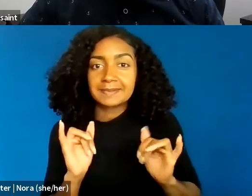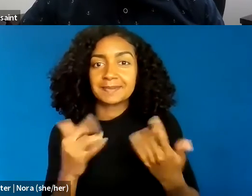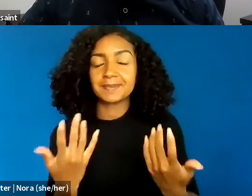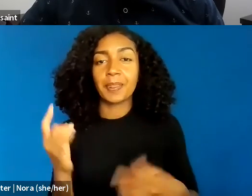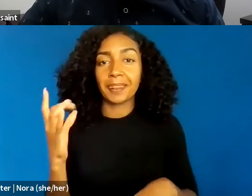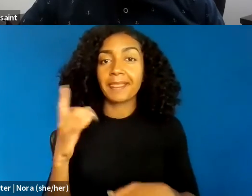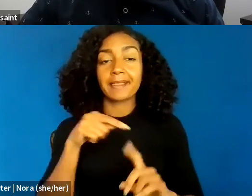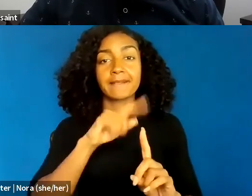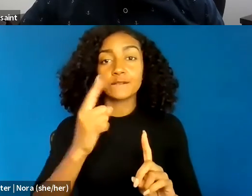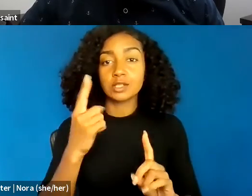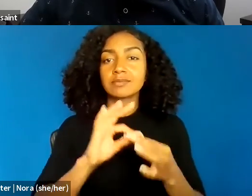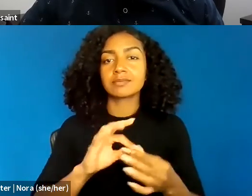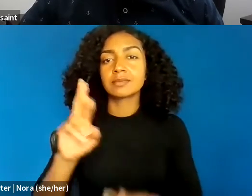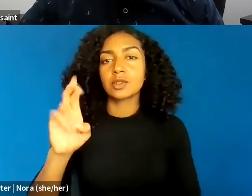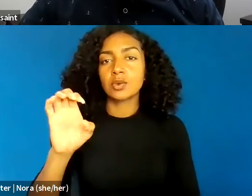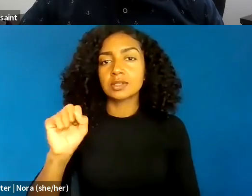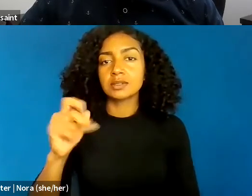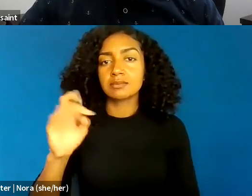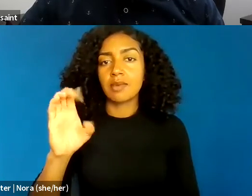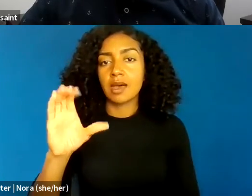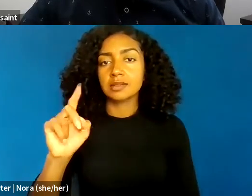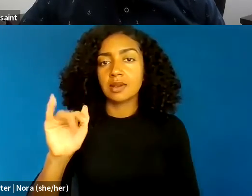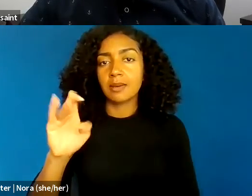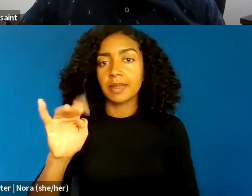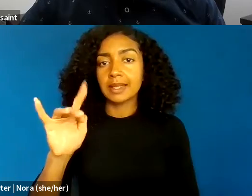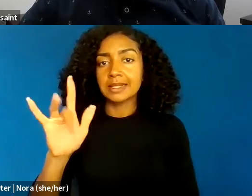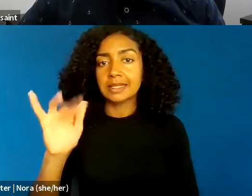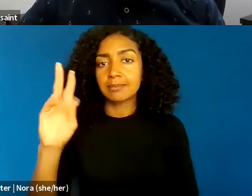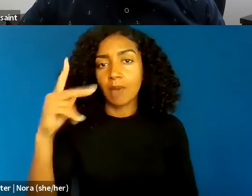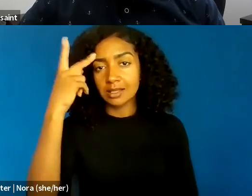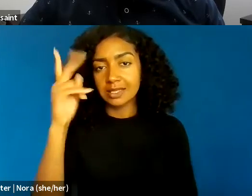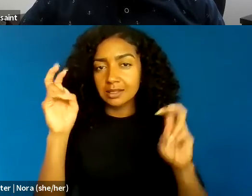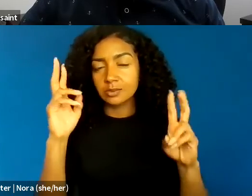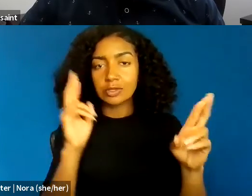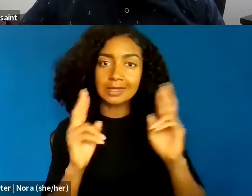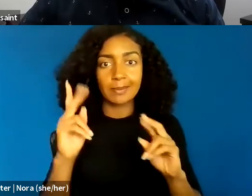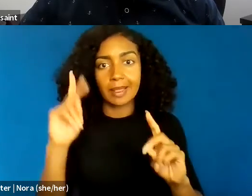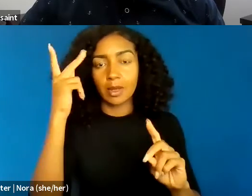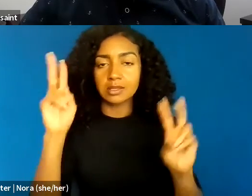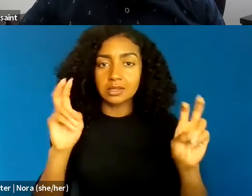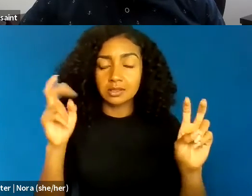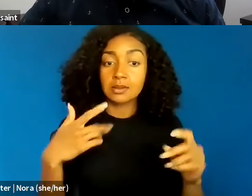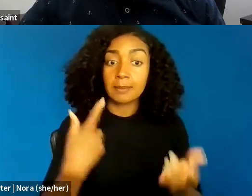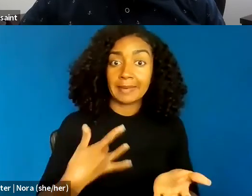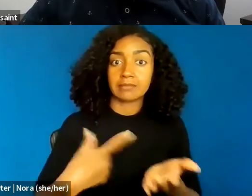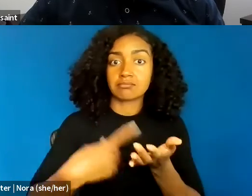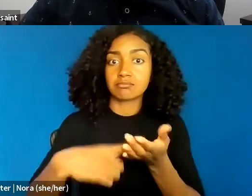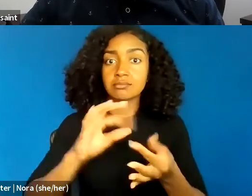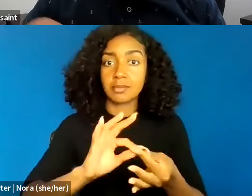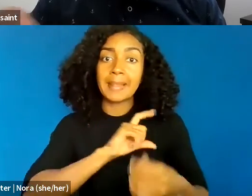and how a lot of conversations about policing involve a very Whitewashed perspective of what behavior is appropriate, quote-unquote.